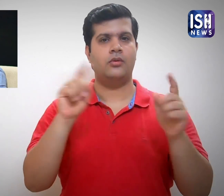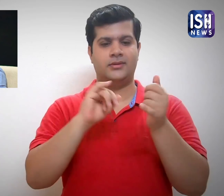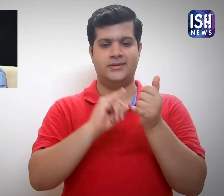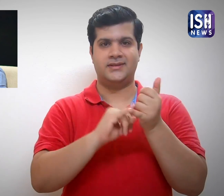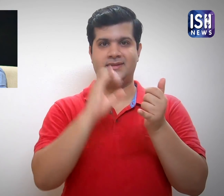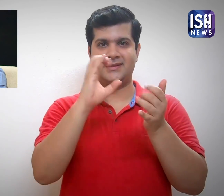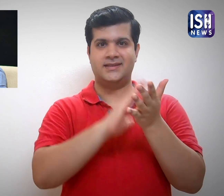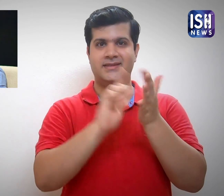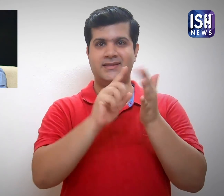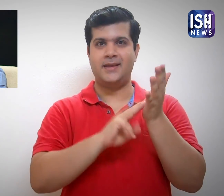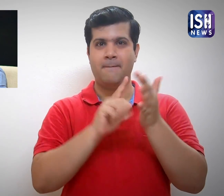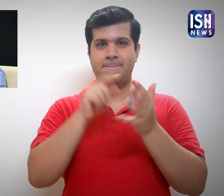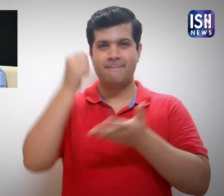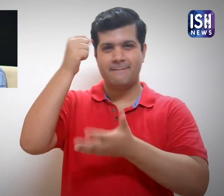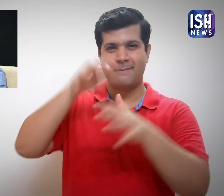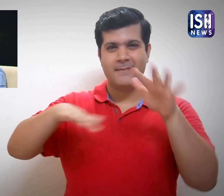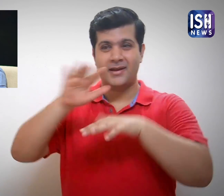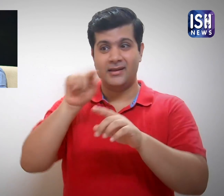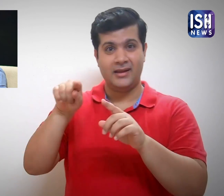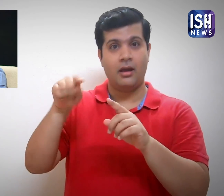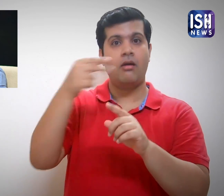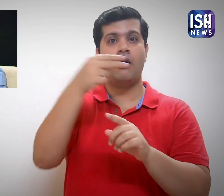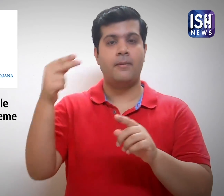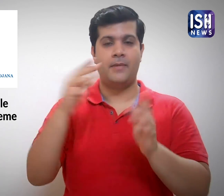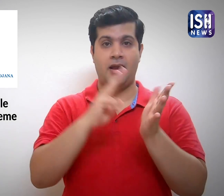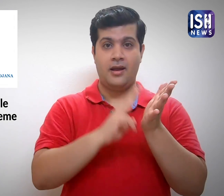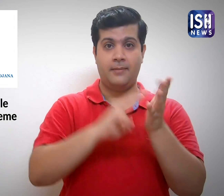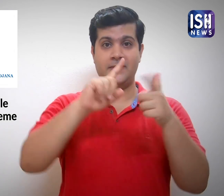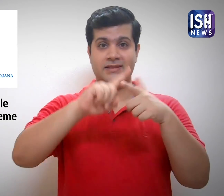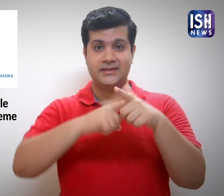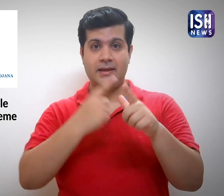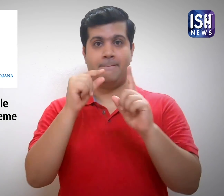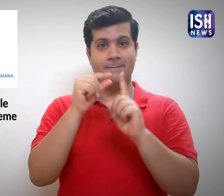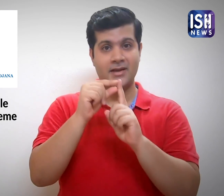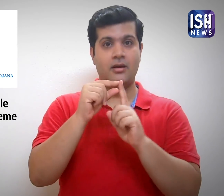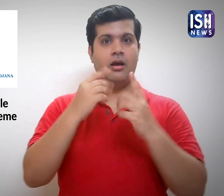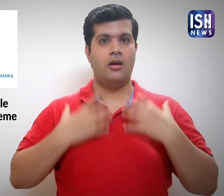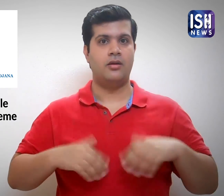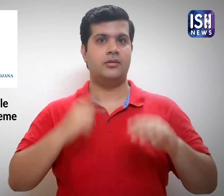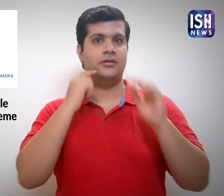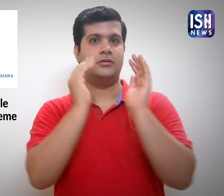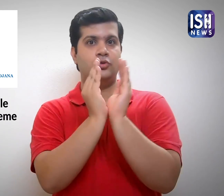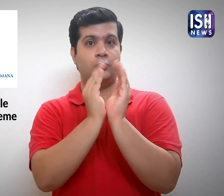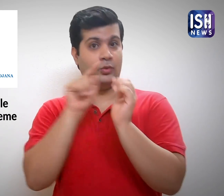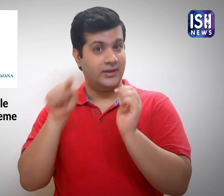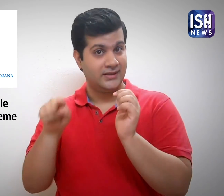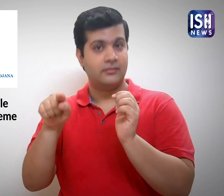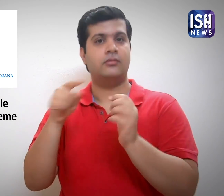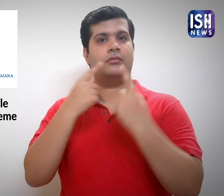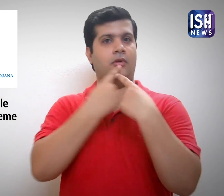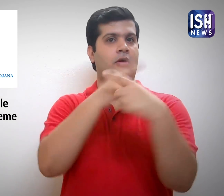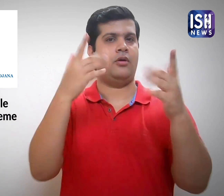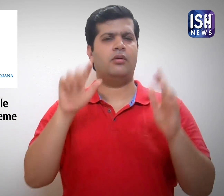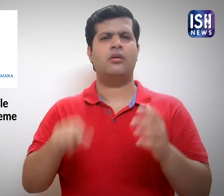the Mahatma Jyotiba Phule Health Insurance scheme.